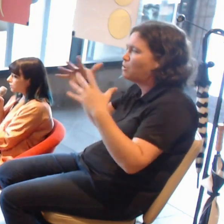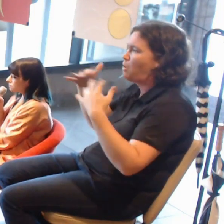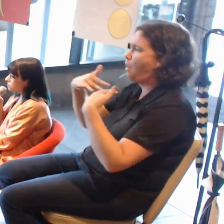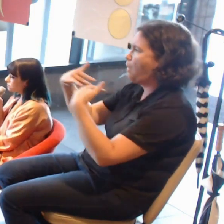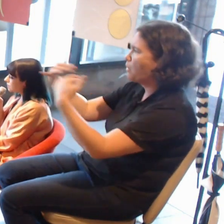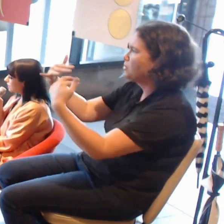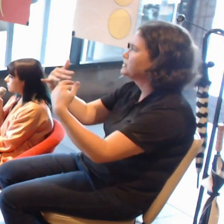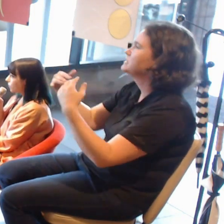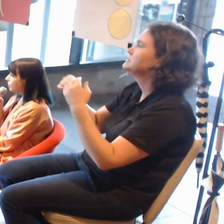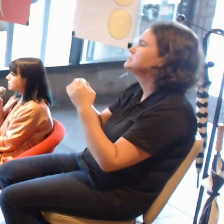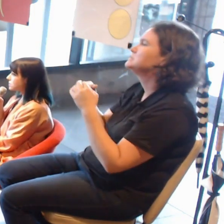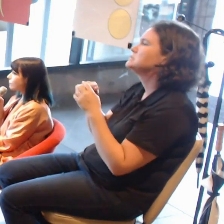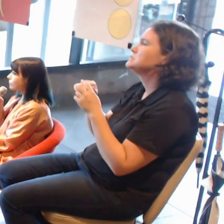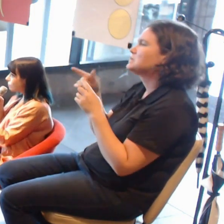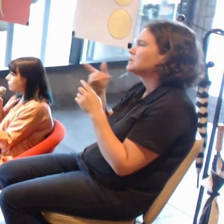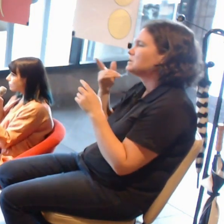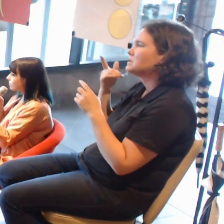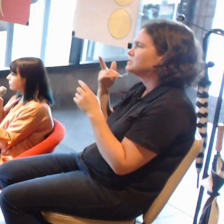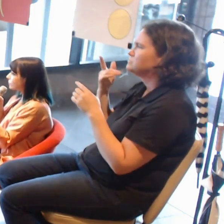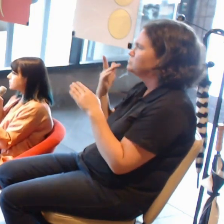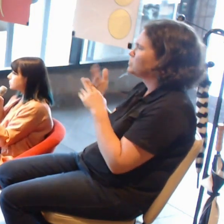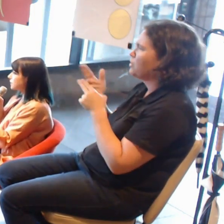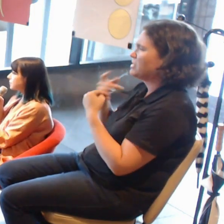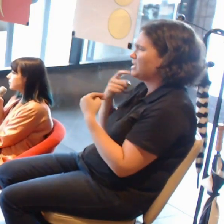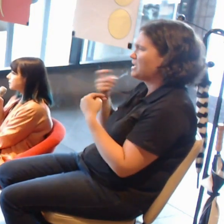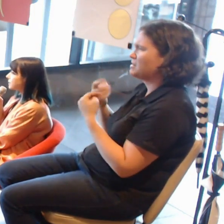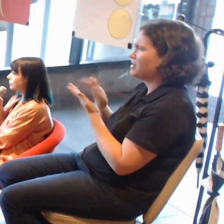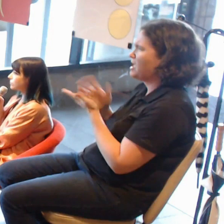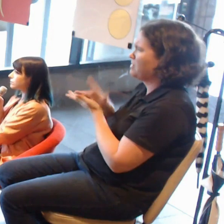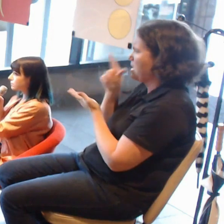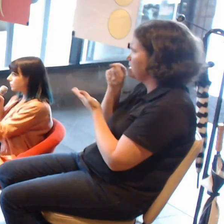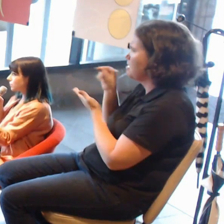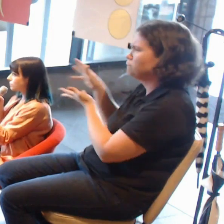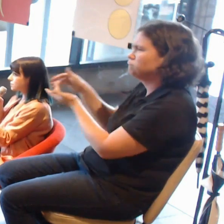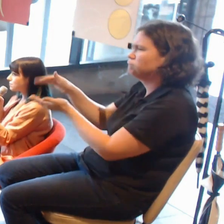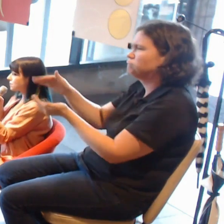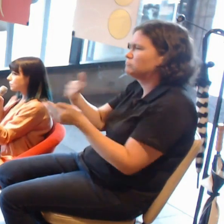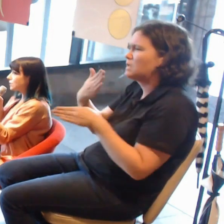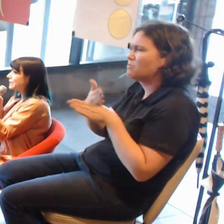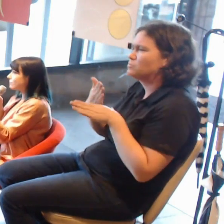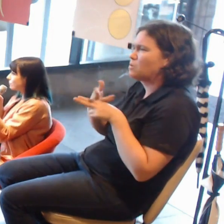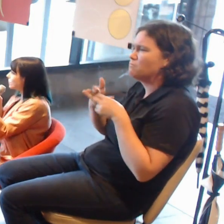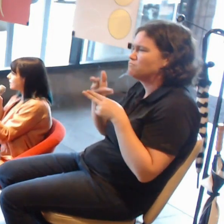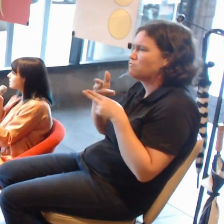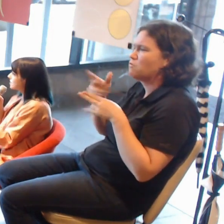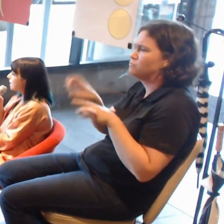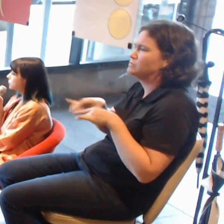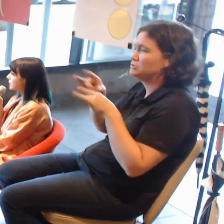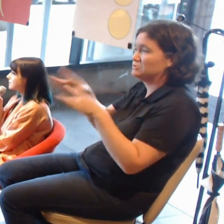works for the Australian public for something that would live for the next 100 years at least.